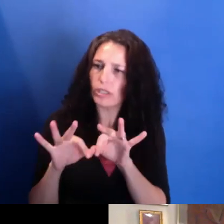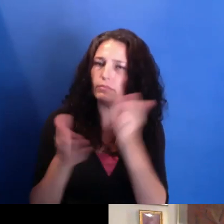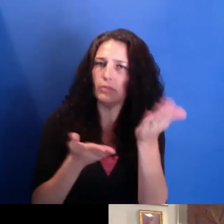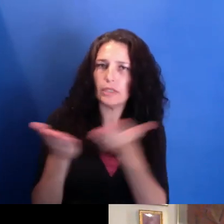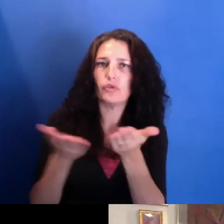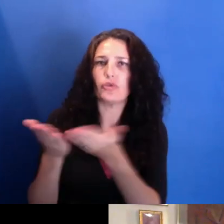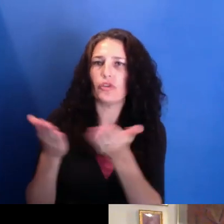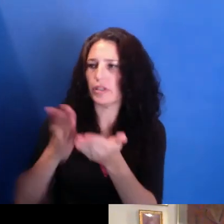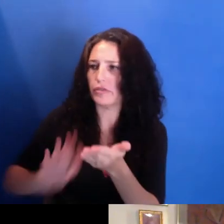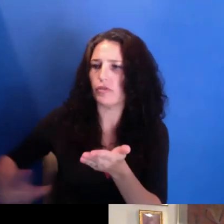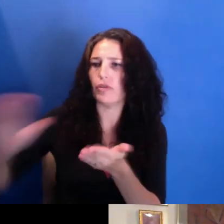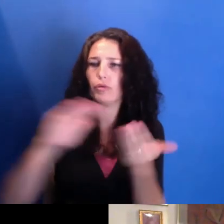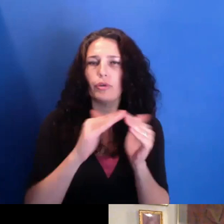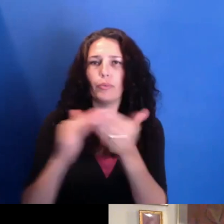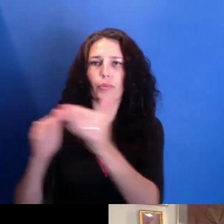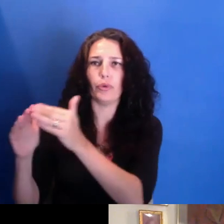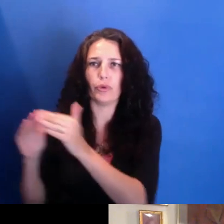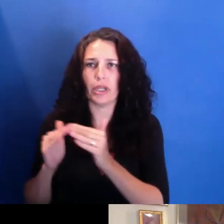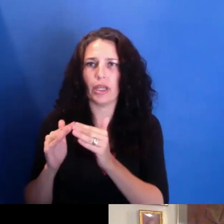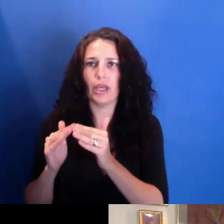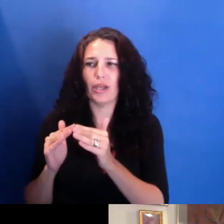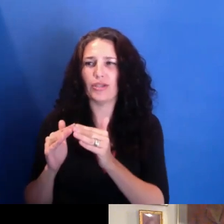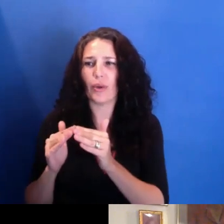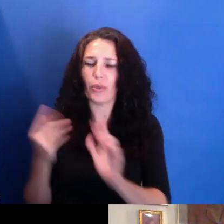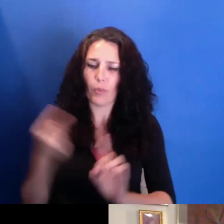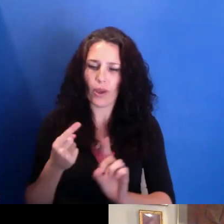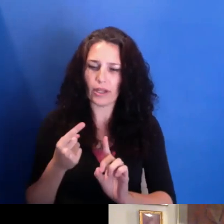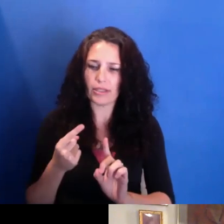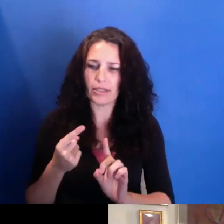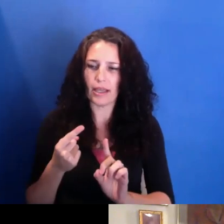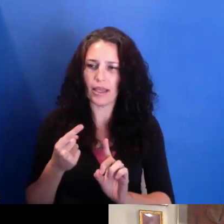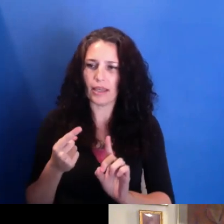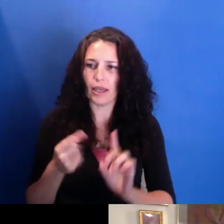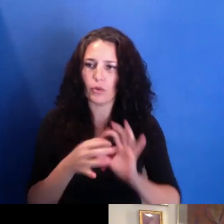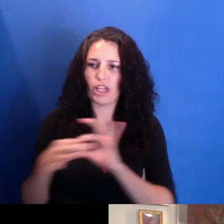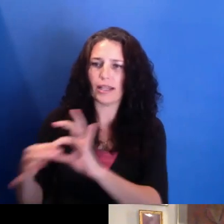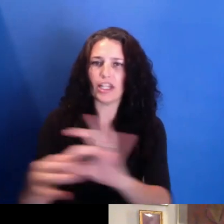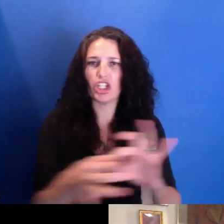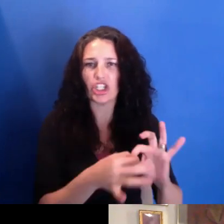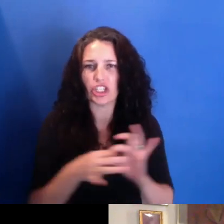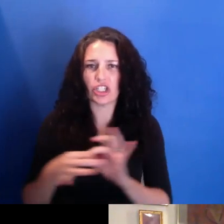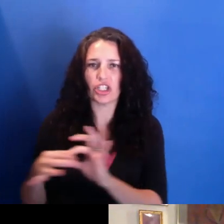And so they-- their relationships to each other and how they brought their families up and connected us